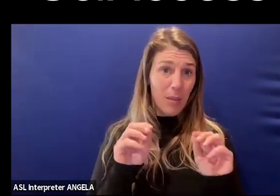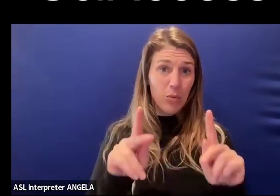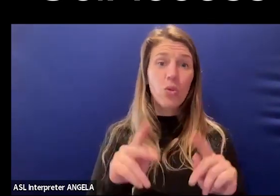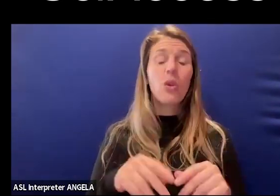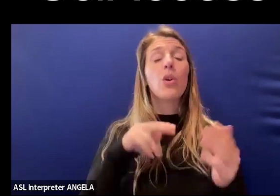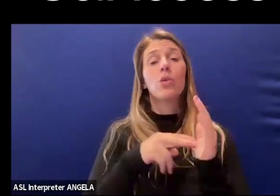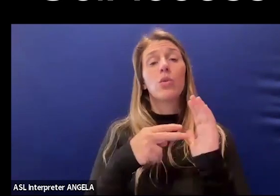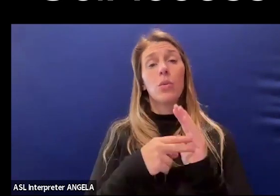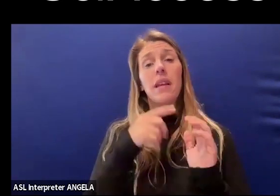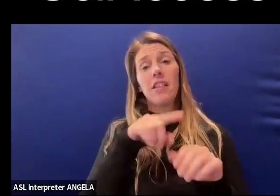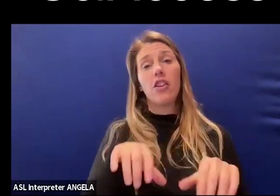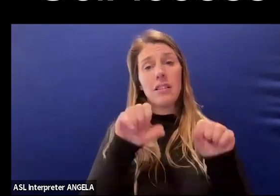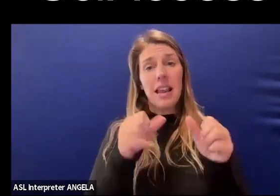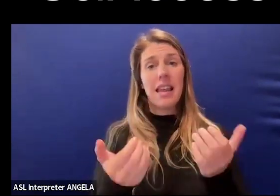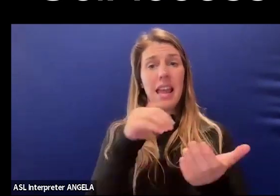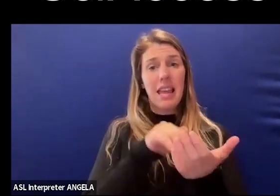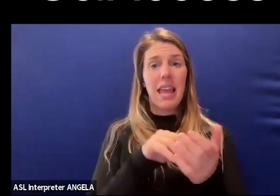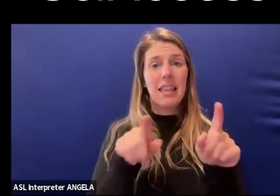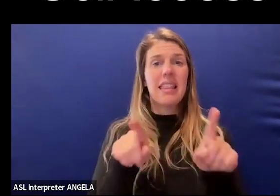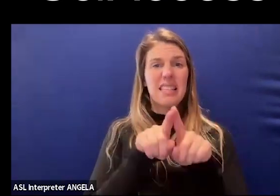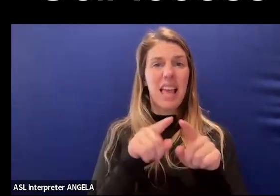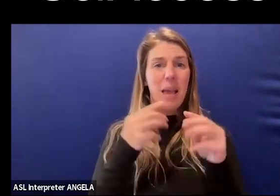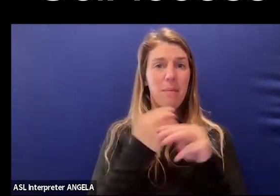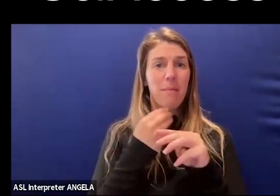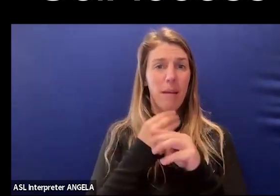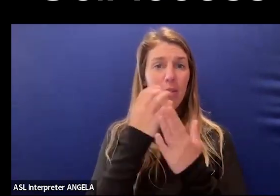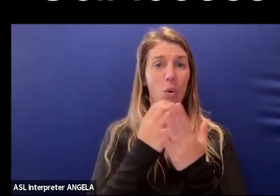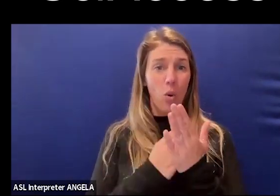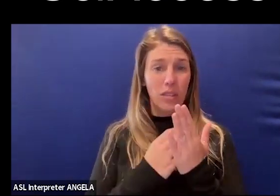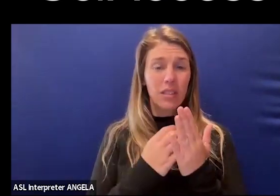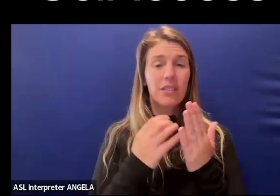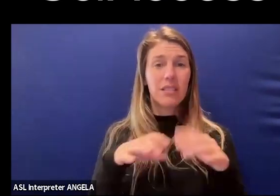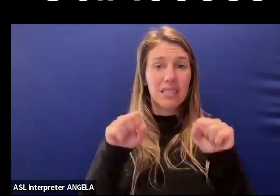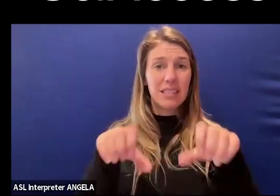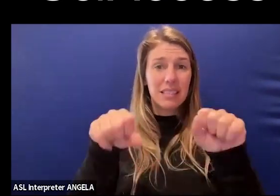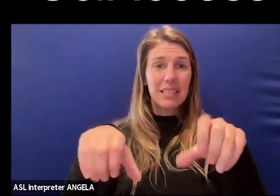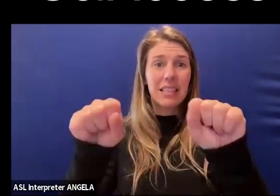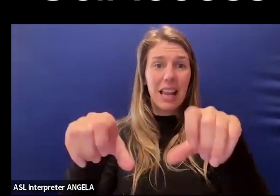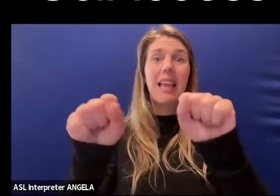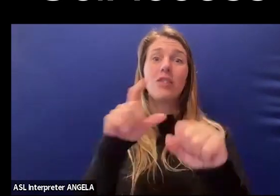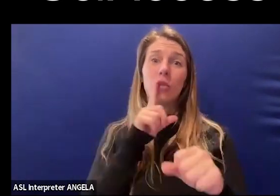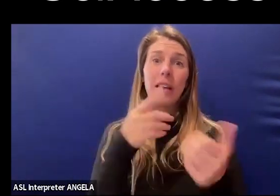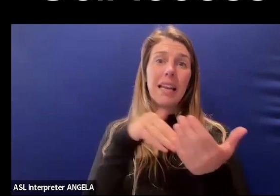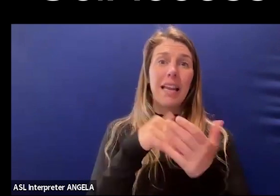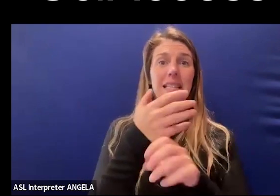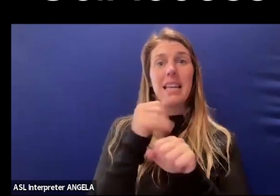They're retaking the same mathematics courses in an uphill battle to get a degree